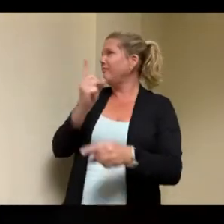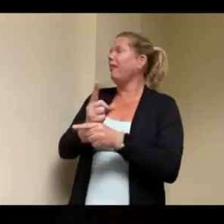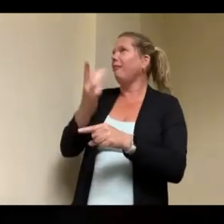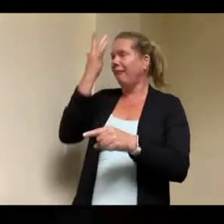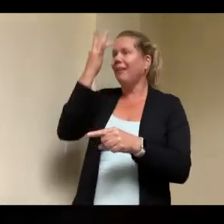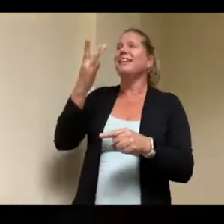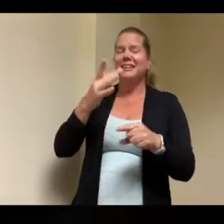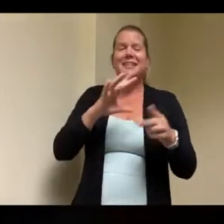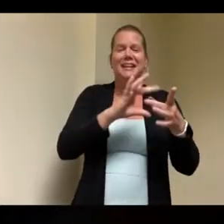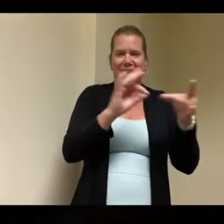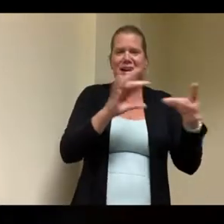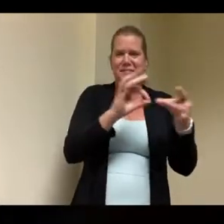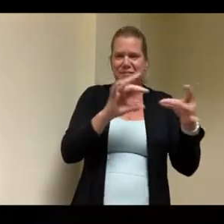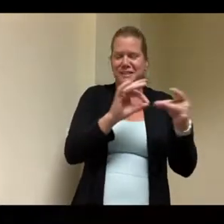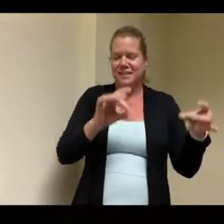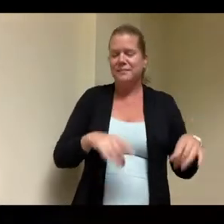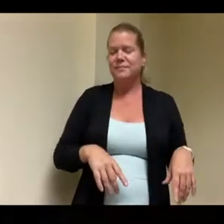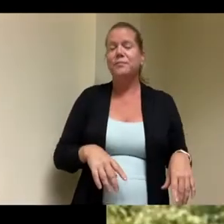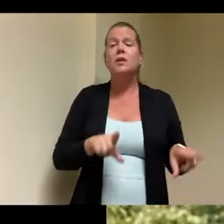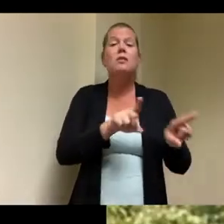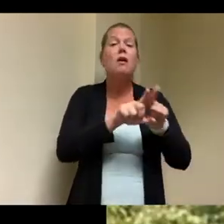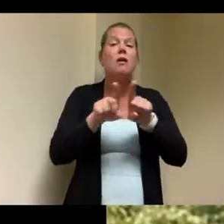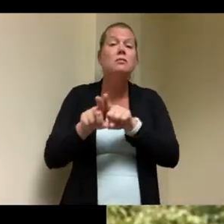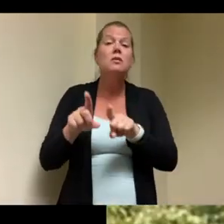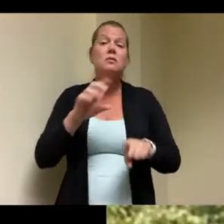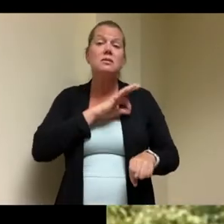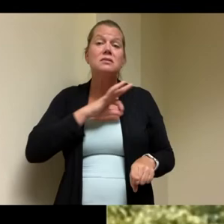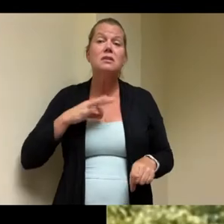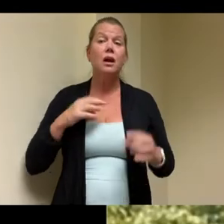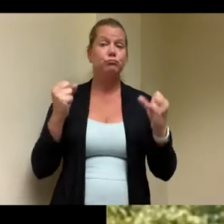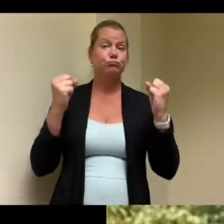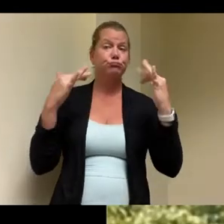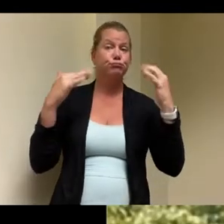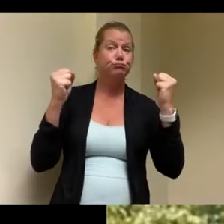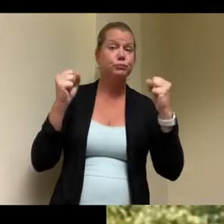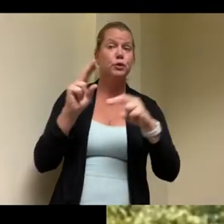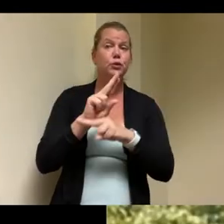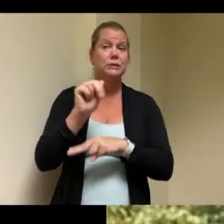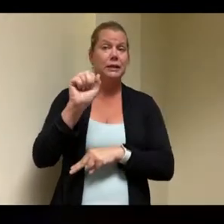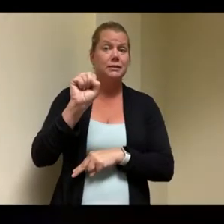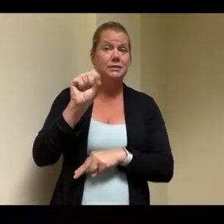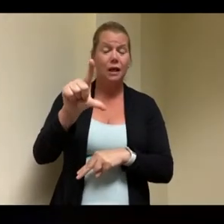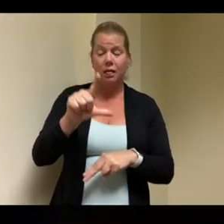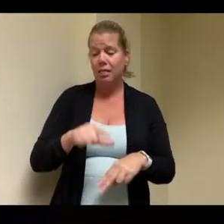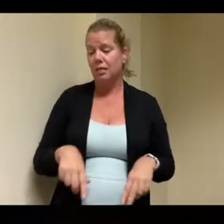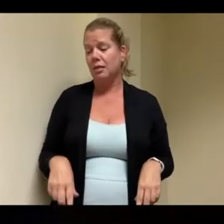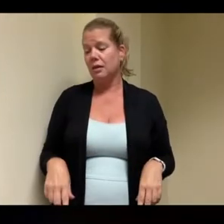sign language okay um food it's it's a very quiet environment when